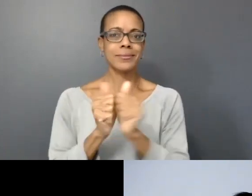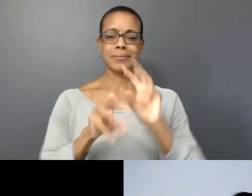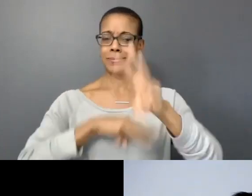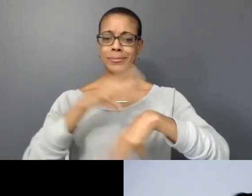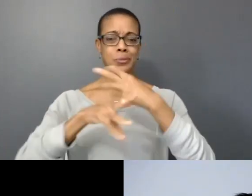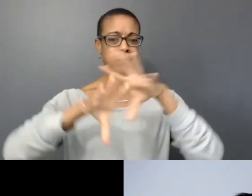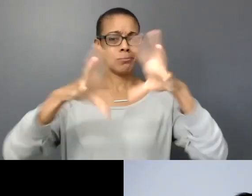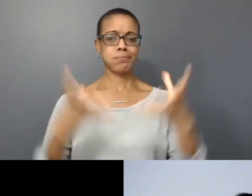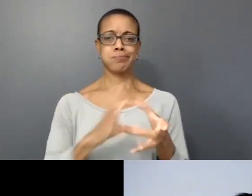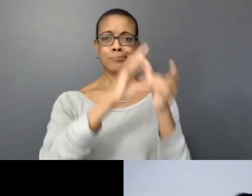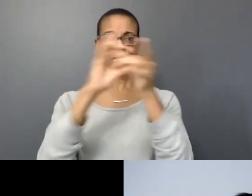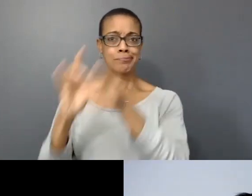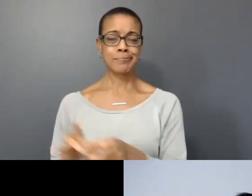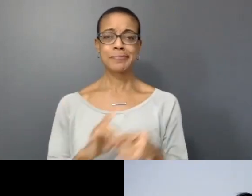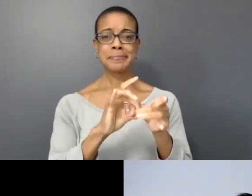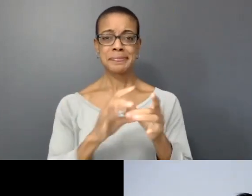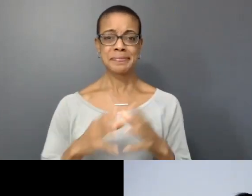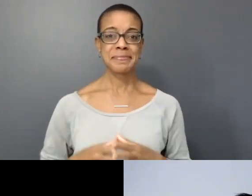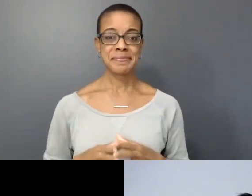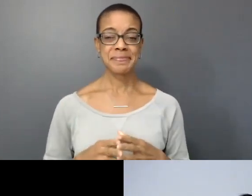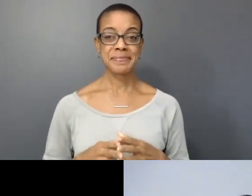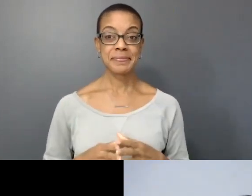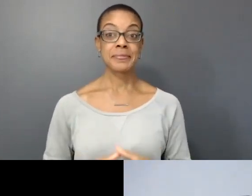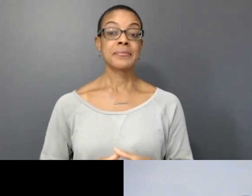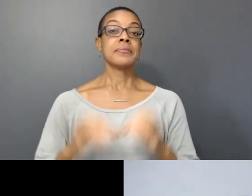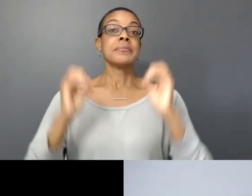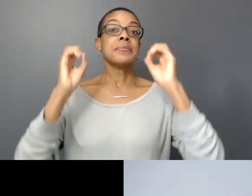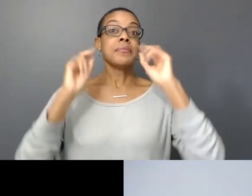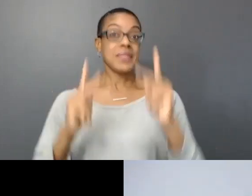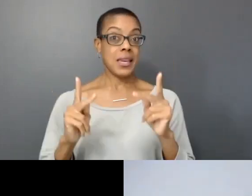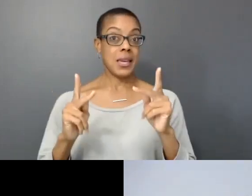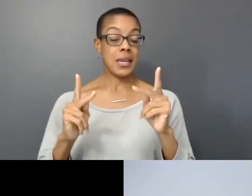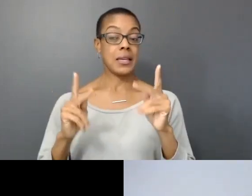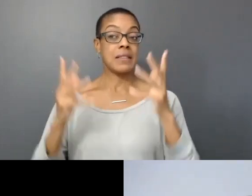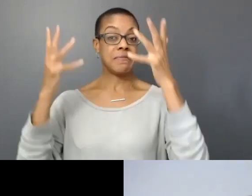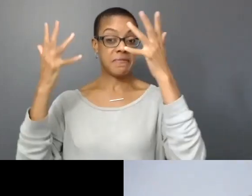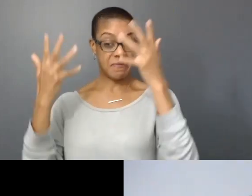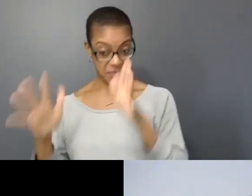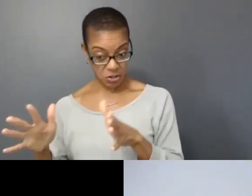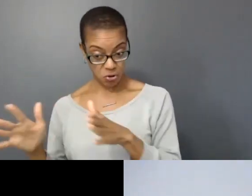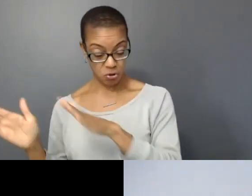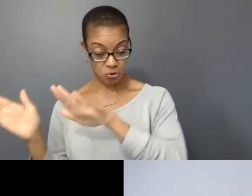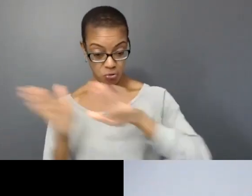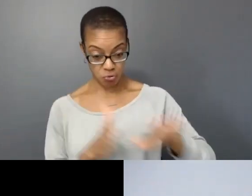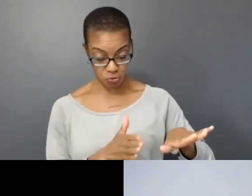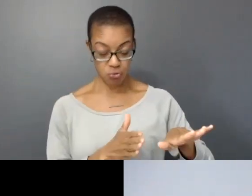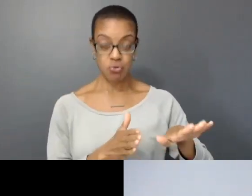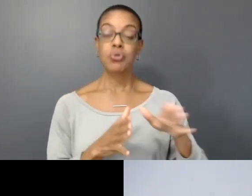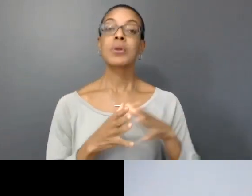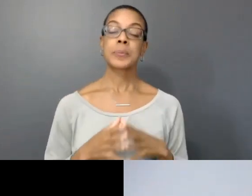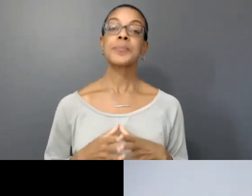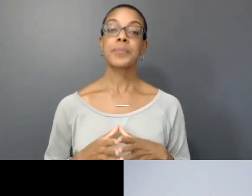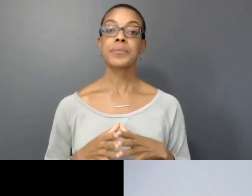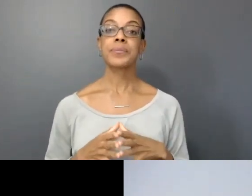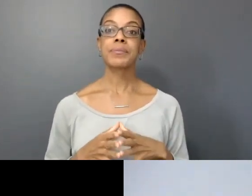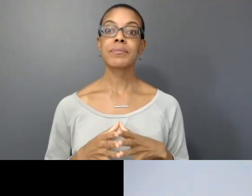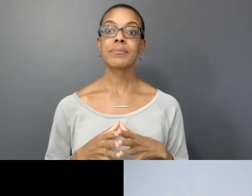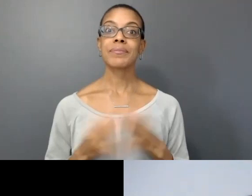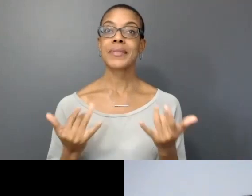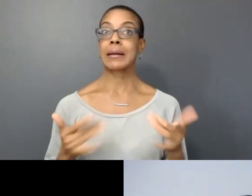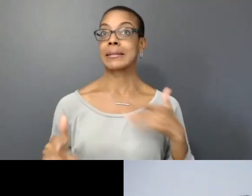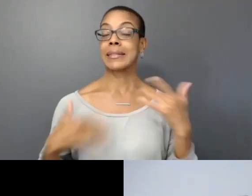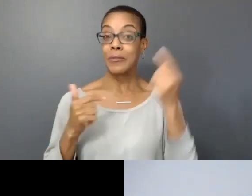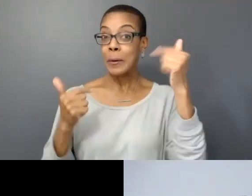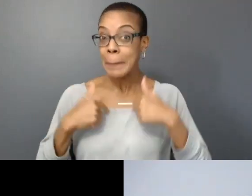Yeah so after this ritual I like to go into something exciting for me, some new material